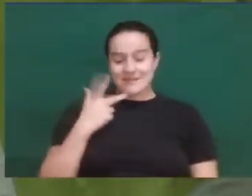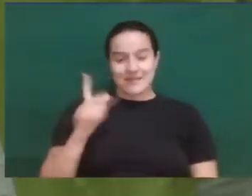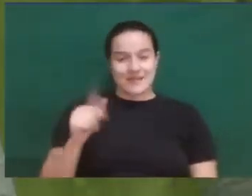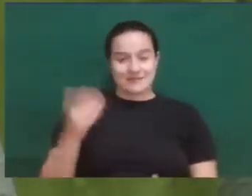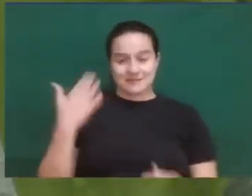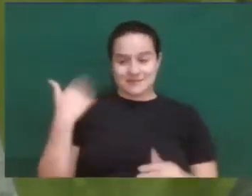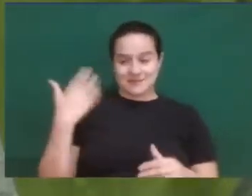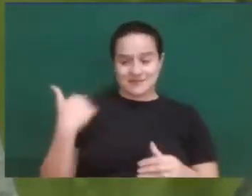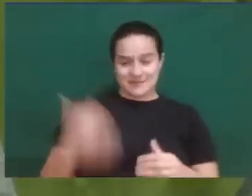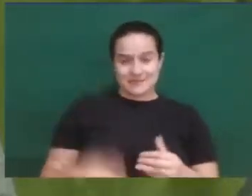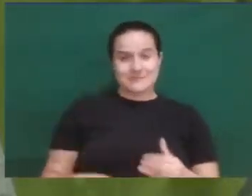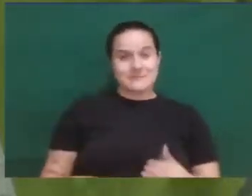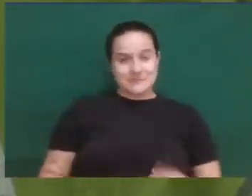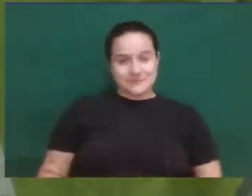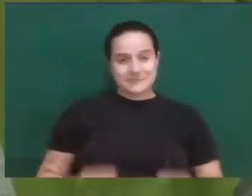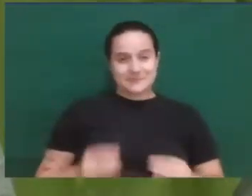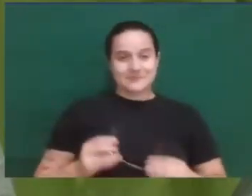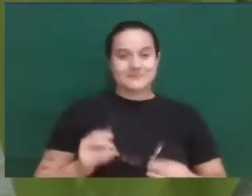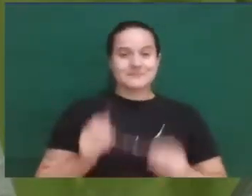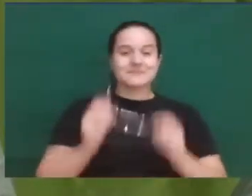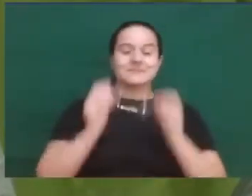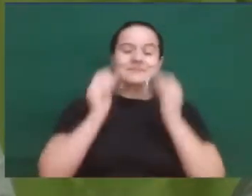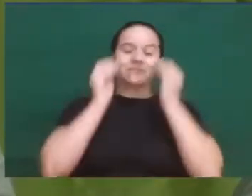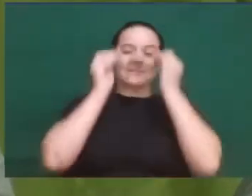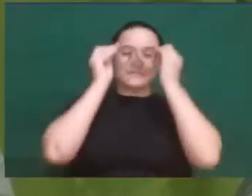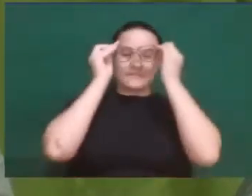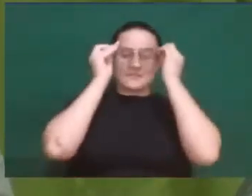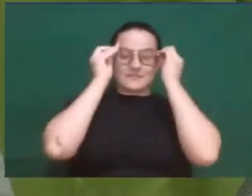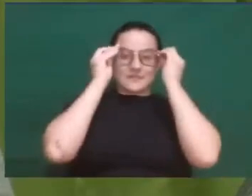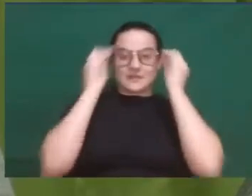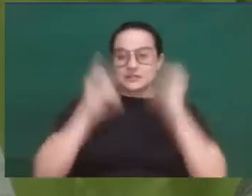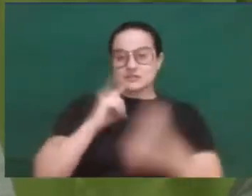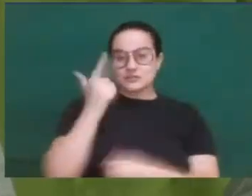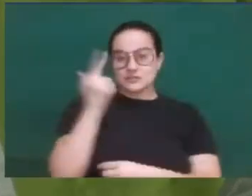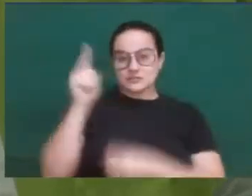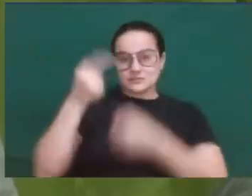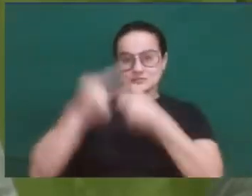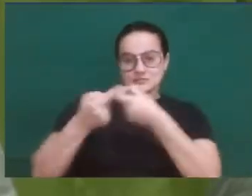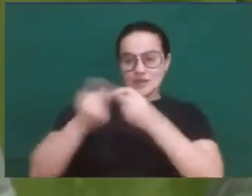to be another province. What good can come from Galilee?